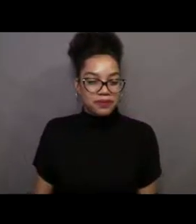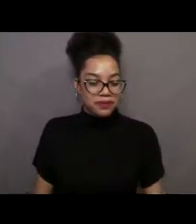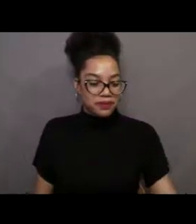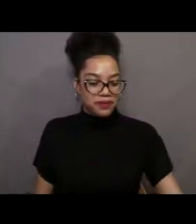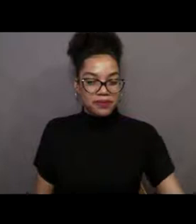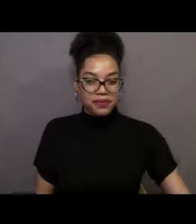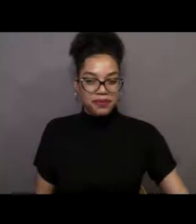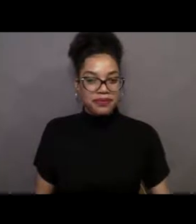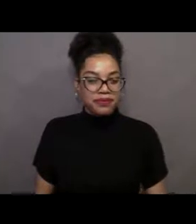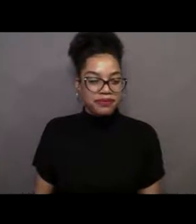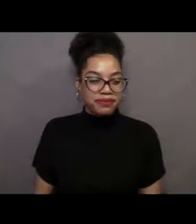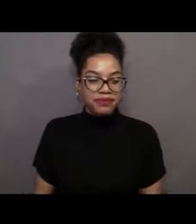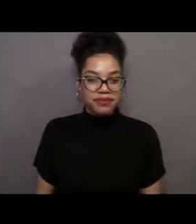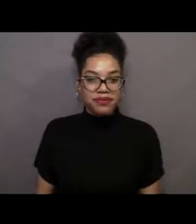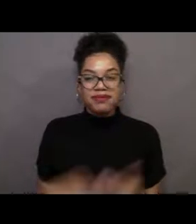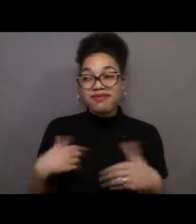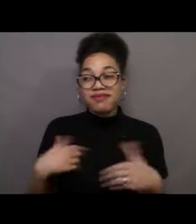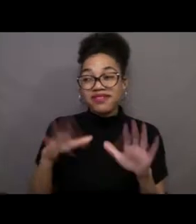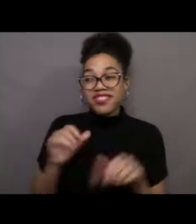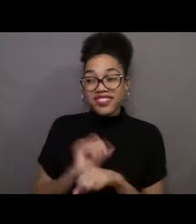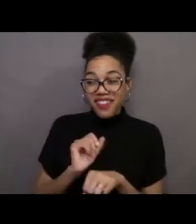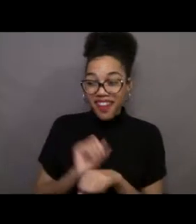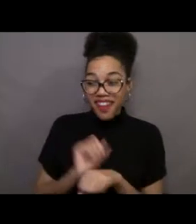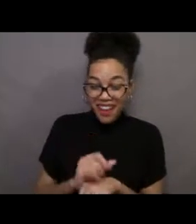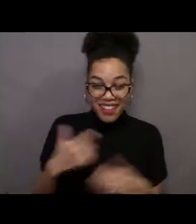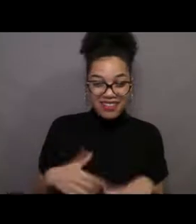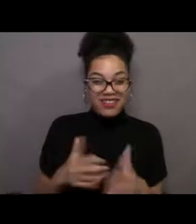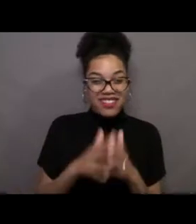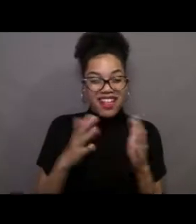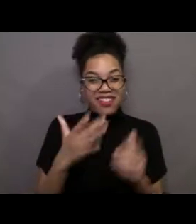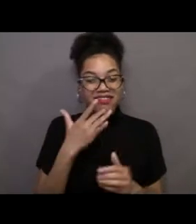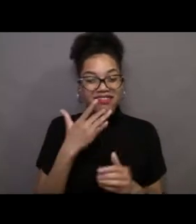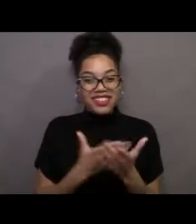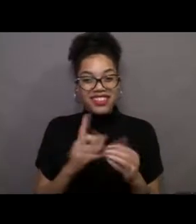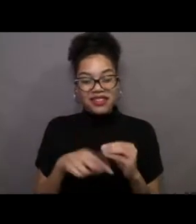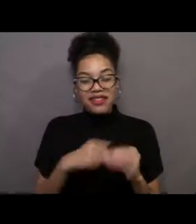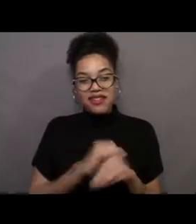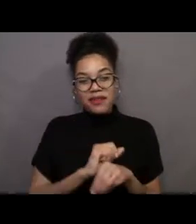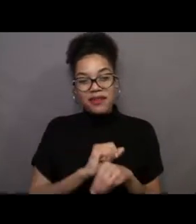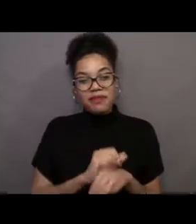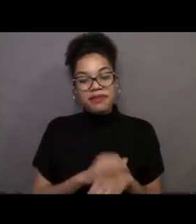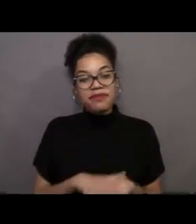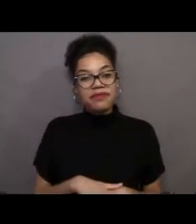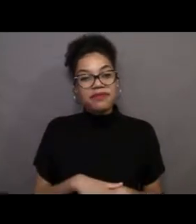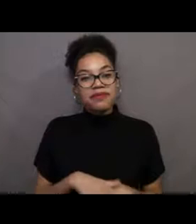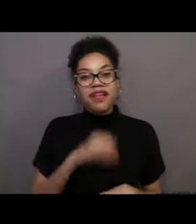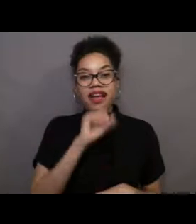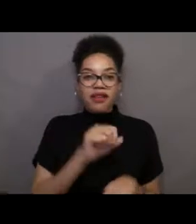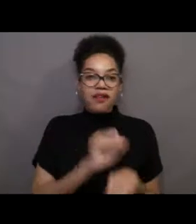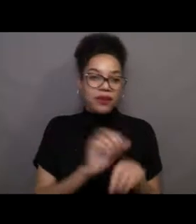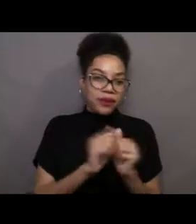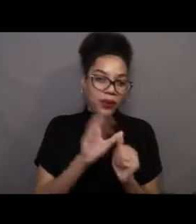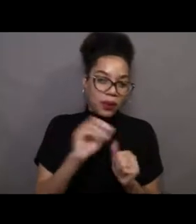I have a pretty great job. I have a lot of favorites. I love working with my coworkers. Acy and Nick are fabulous